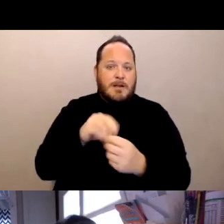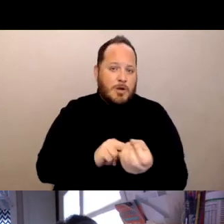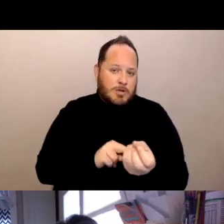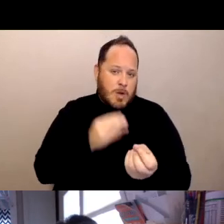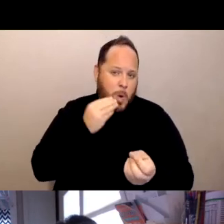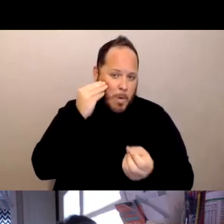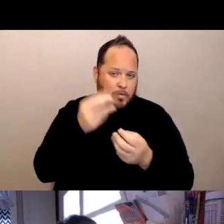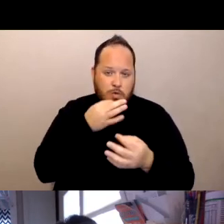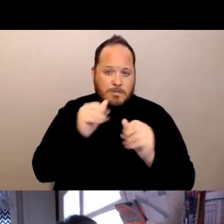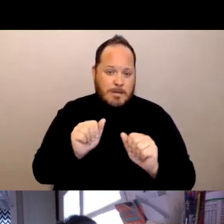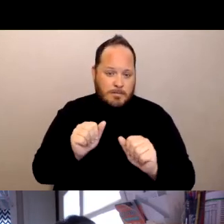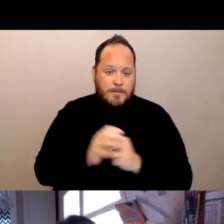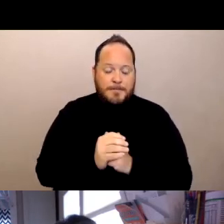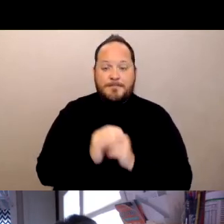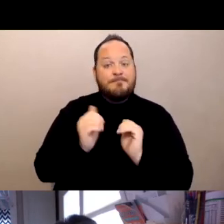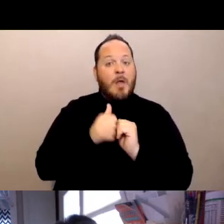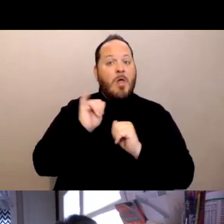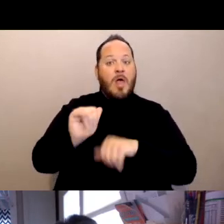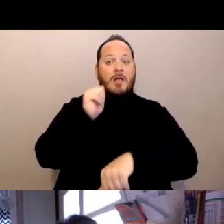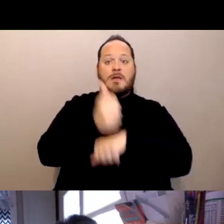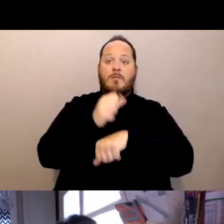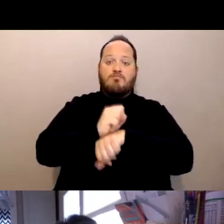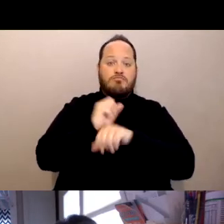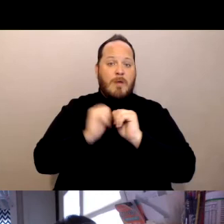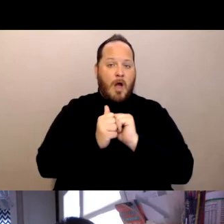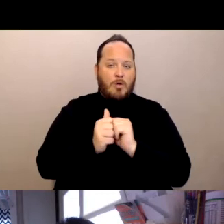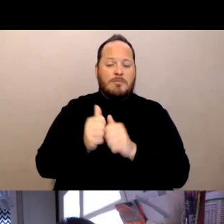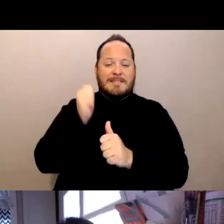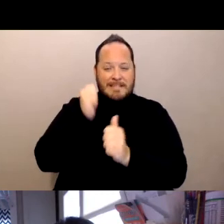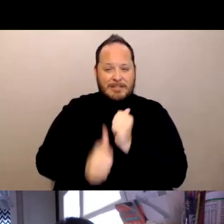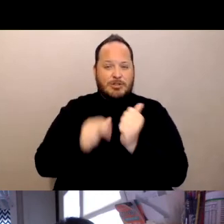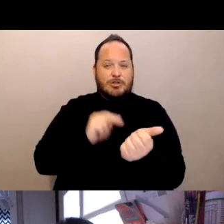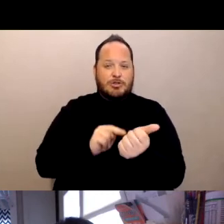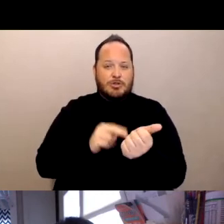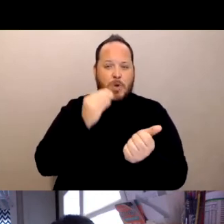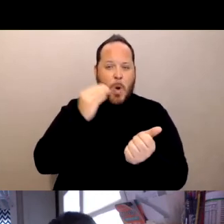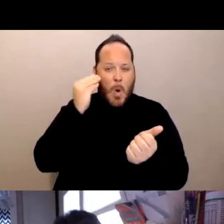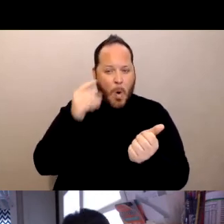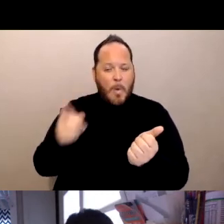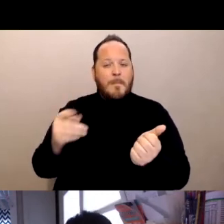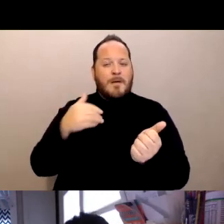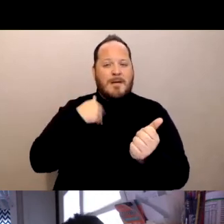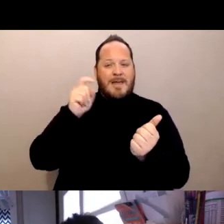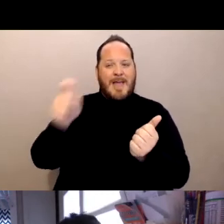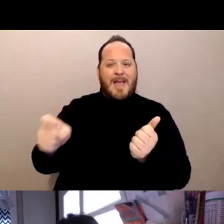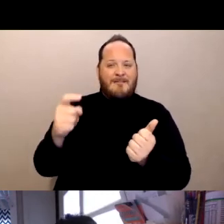each nursing home got three vaccination clinics scheduled, and that's where pharmacies,